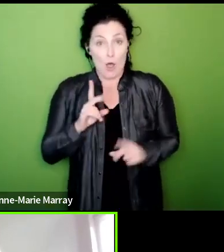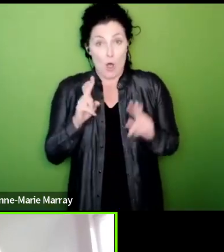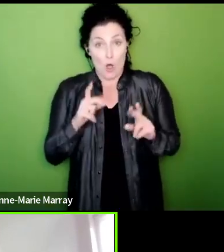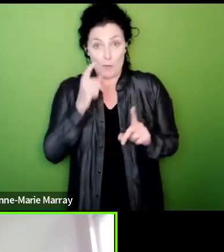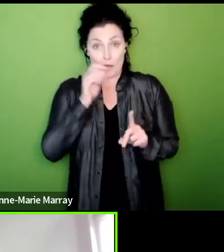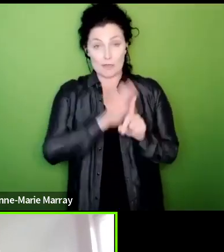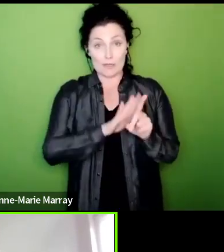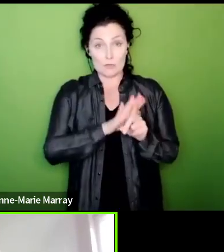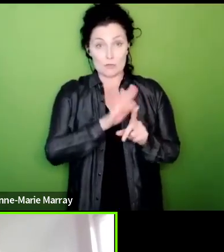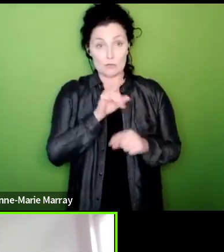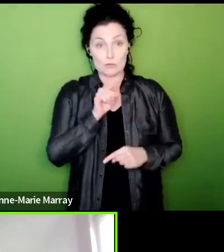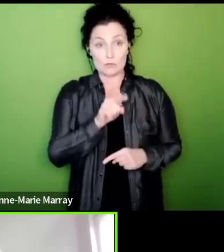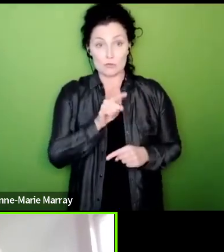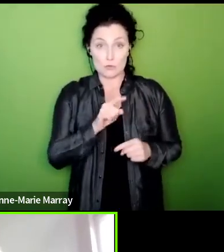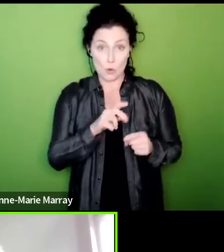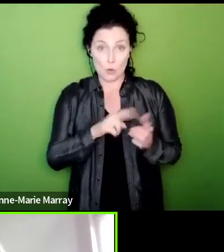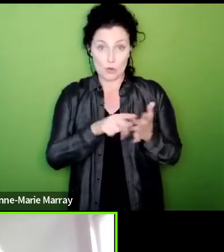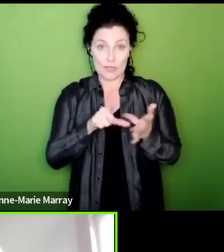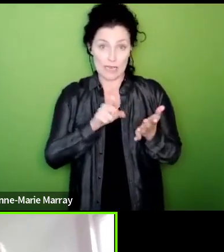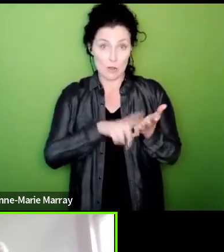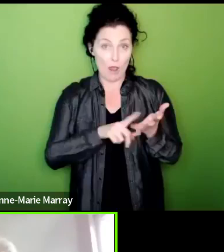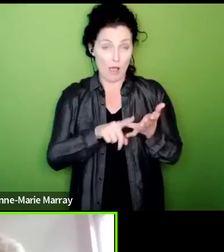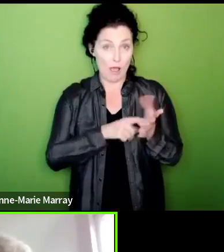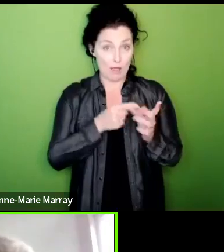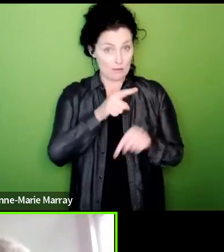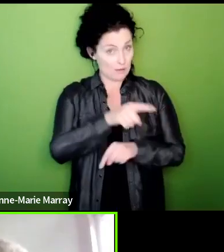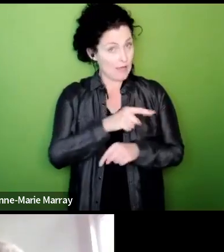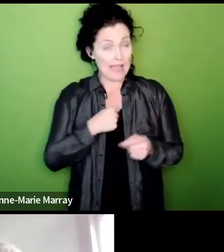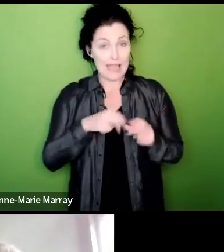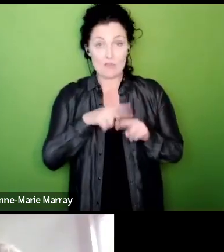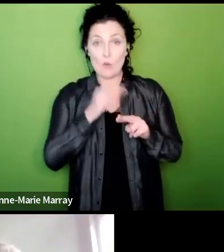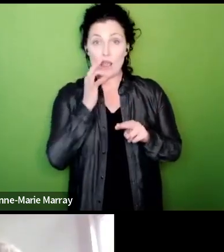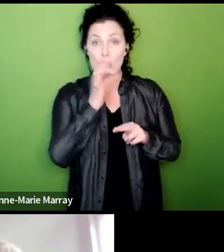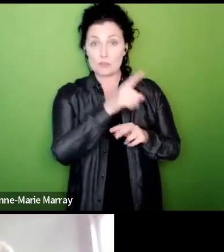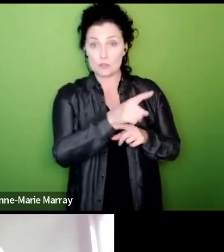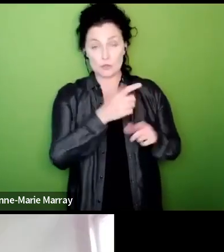asked to come out for a sustained period she would not lose out financially that's great thank you